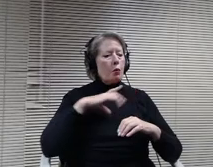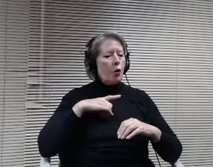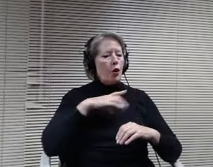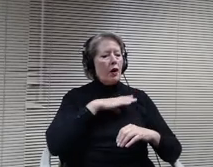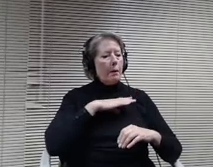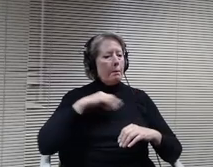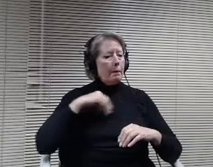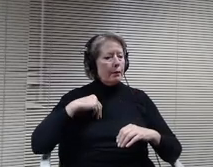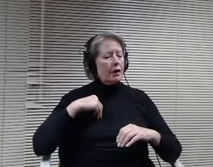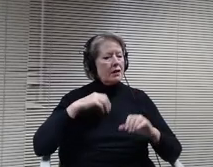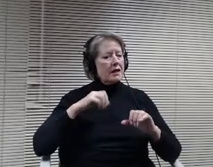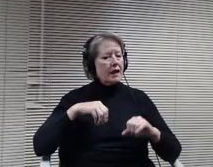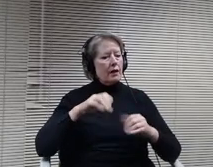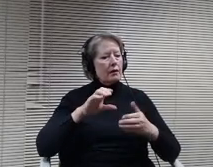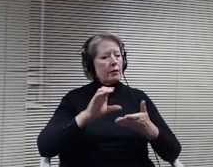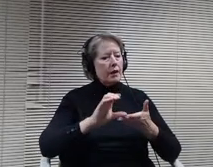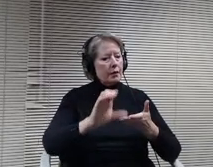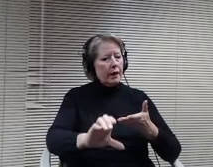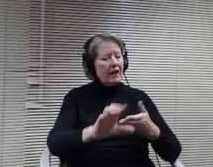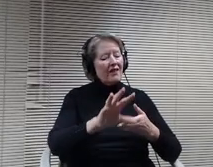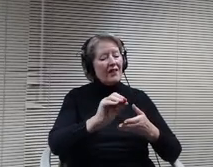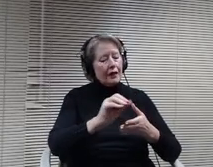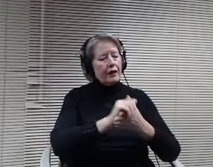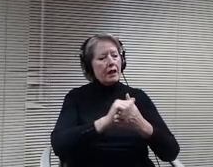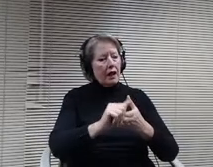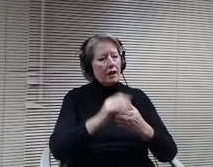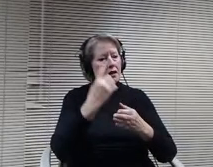committees and all their assigned to to represent the